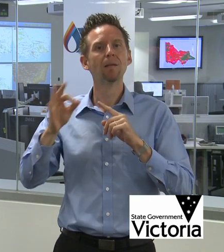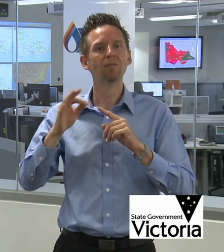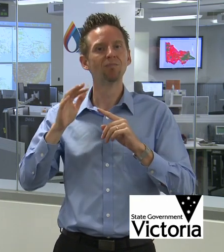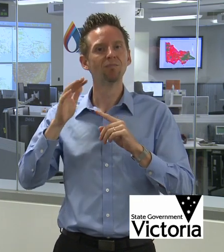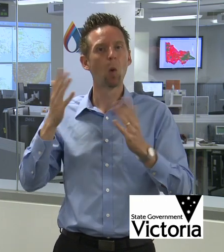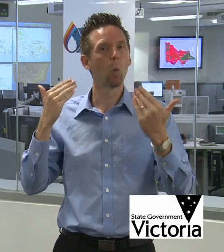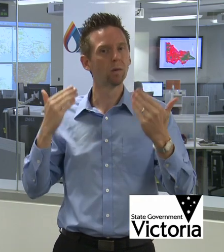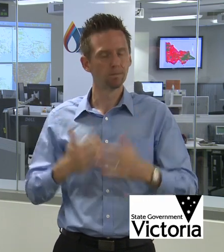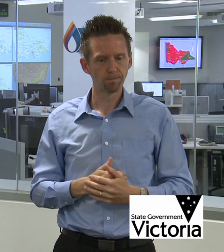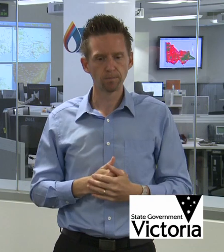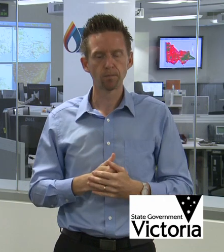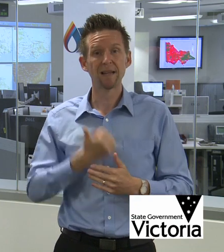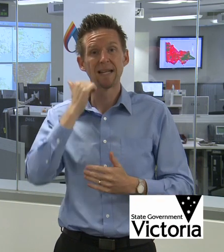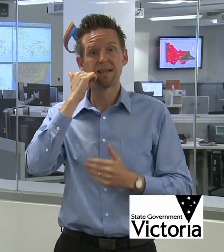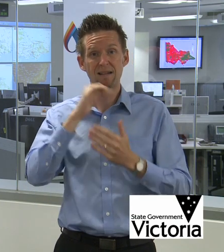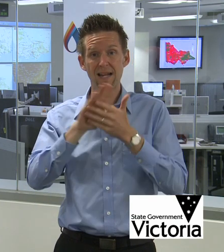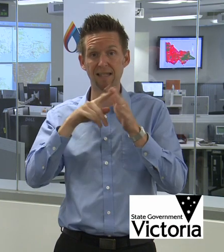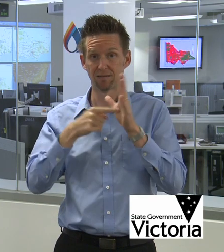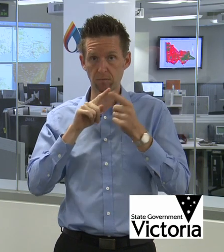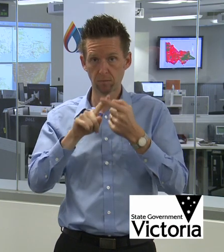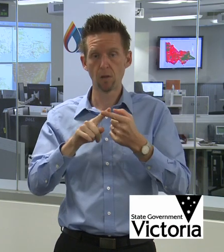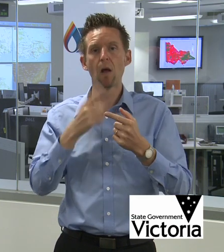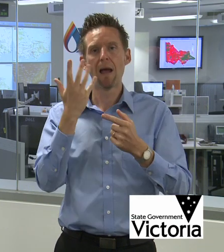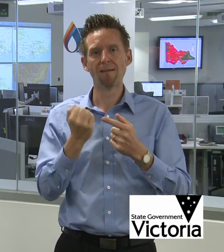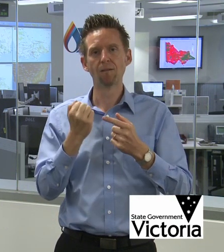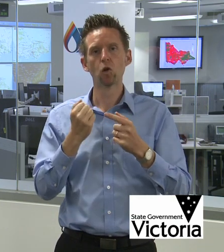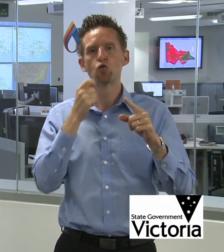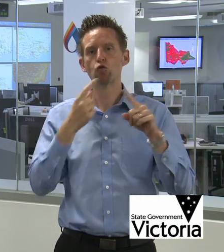The heat remains but we look forward to a southerly change on Wednesday, which will